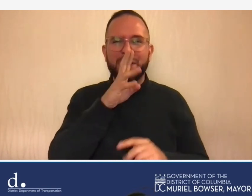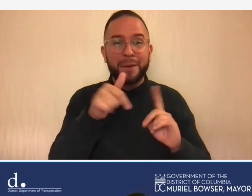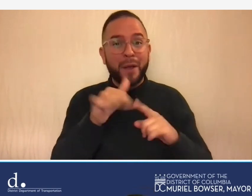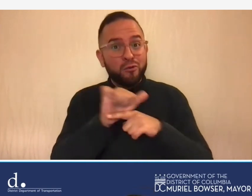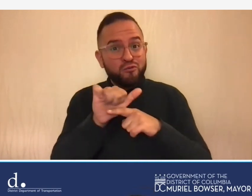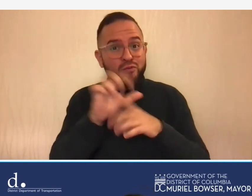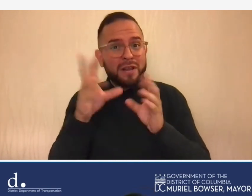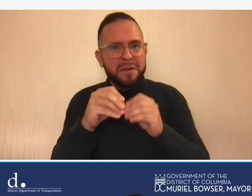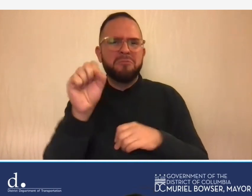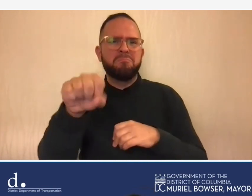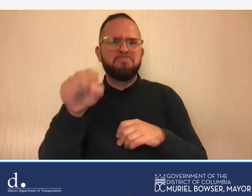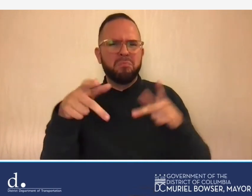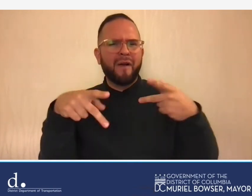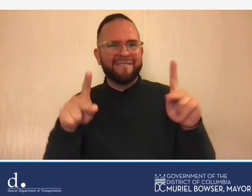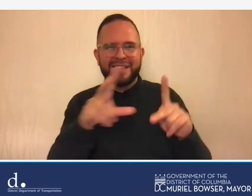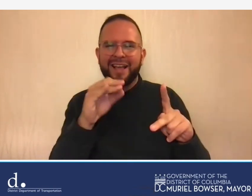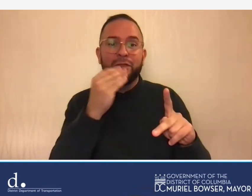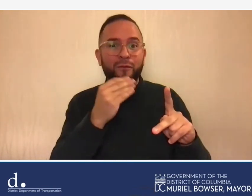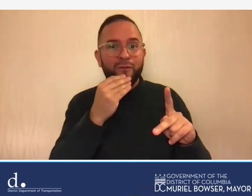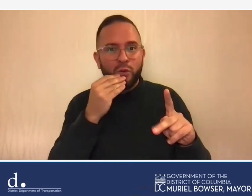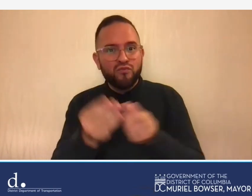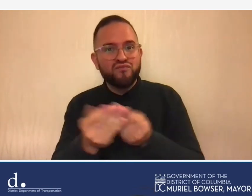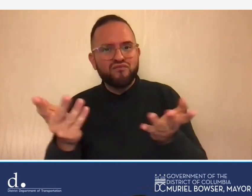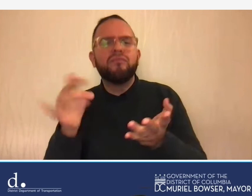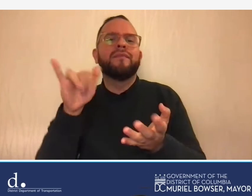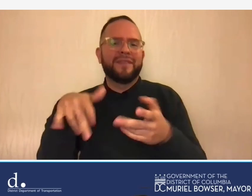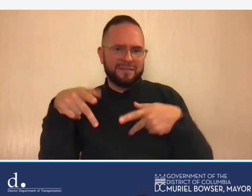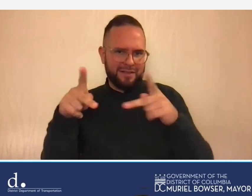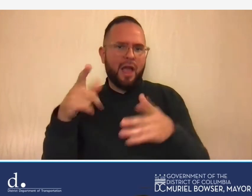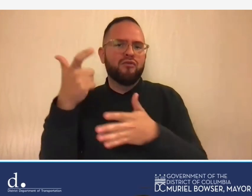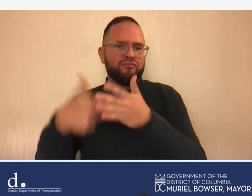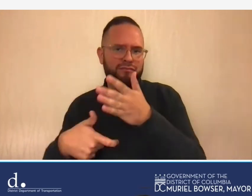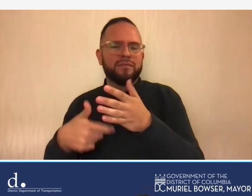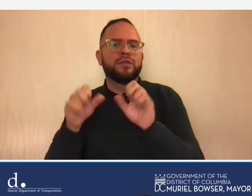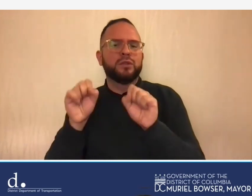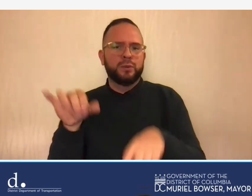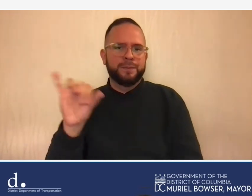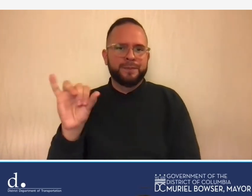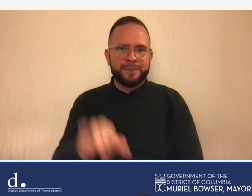that's allowable and the food associated with that would be a allowable cost